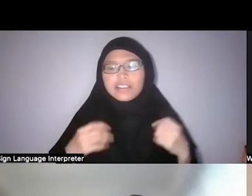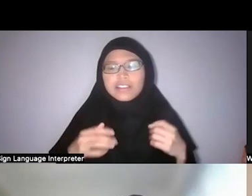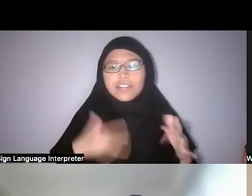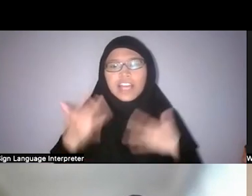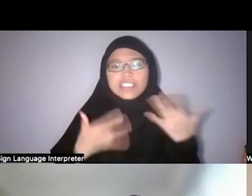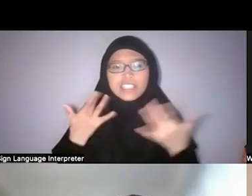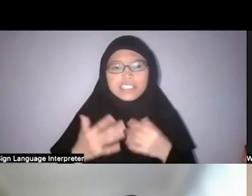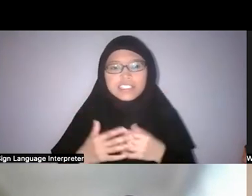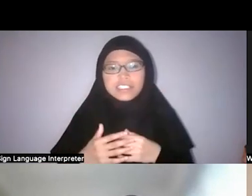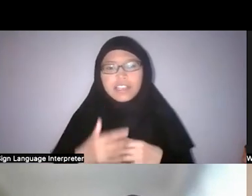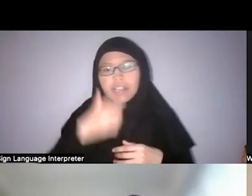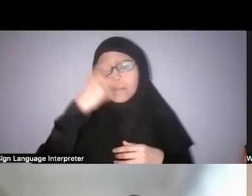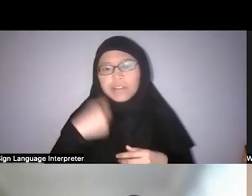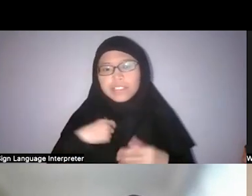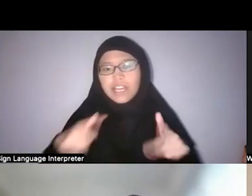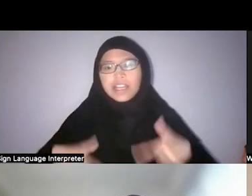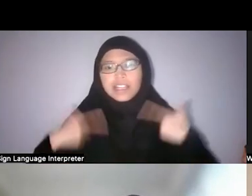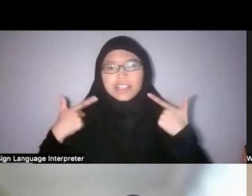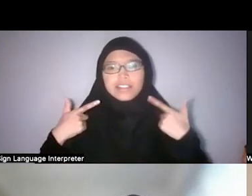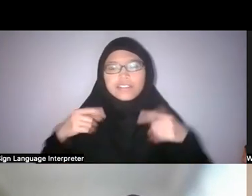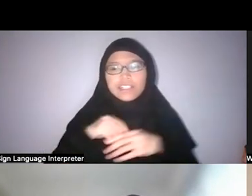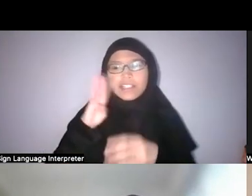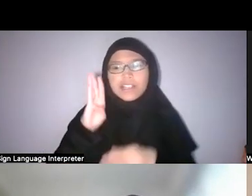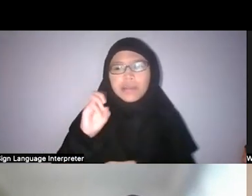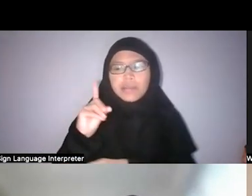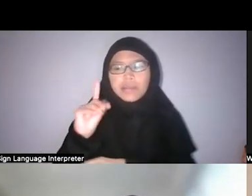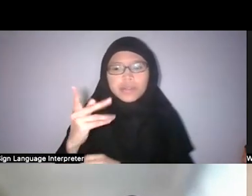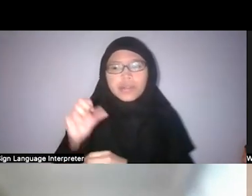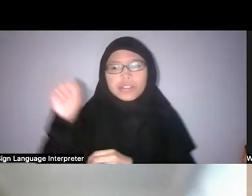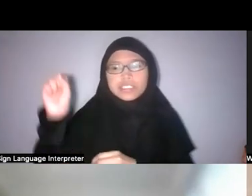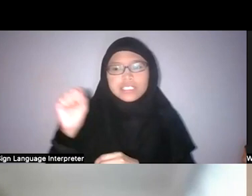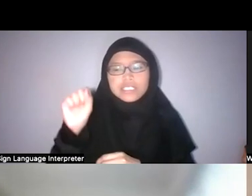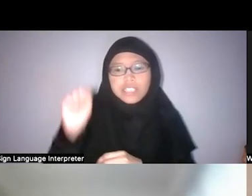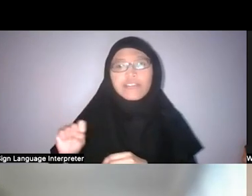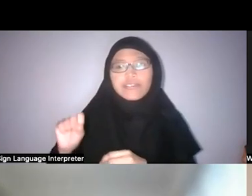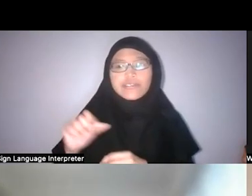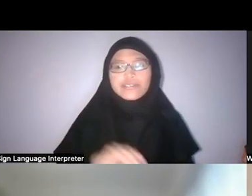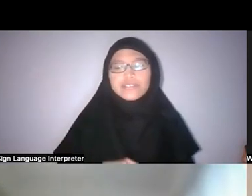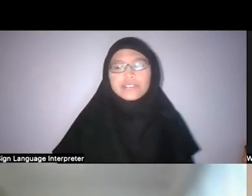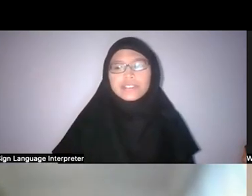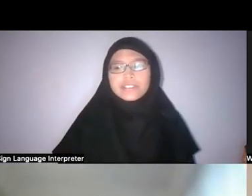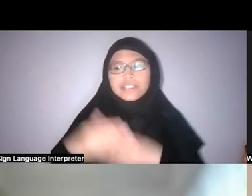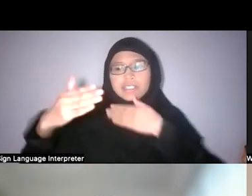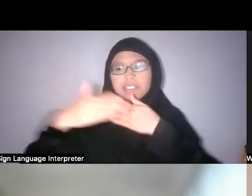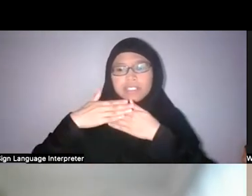because I actually live in Bedok South and I live near the Limau Estate,